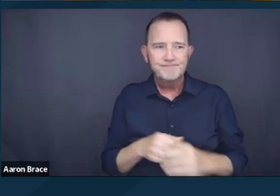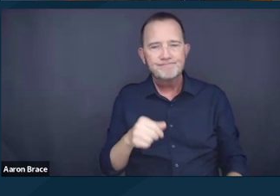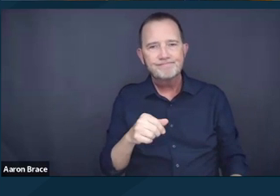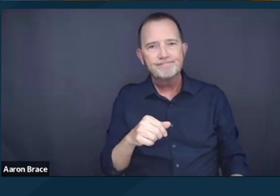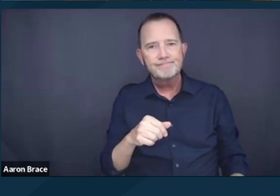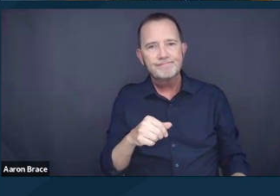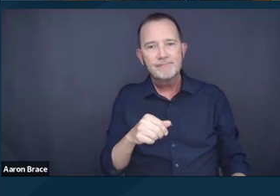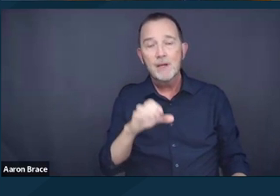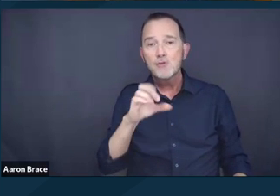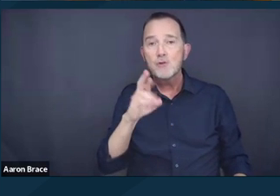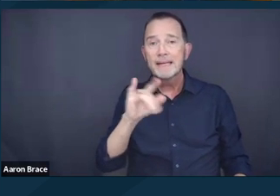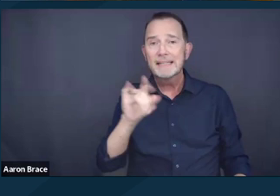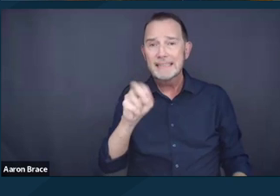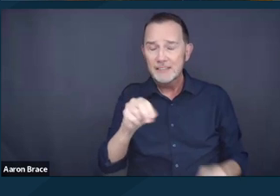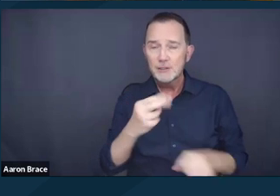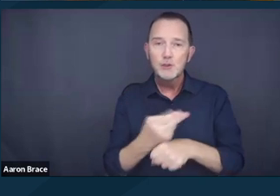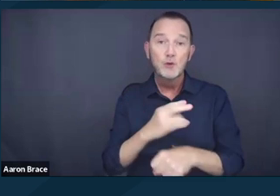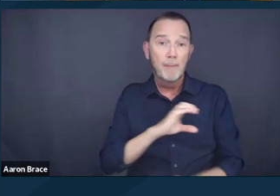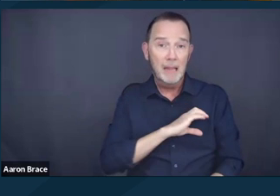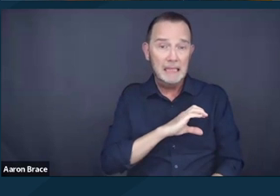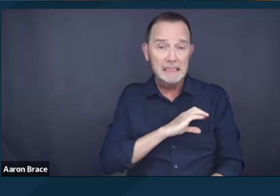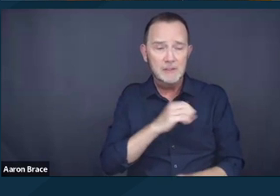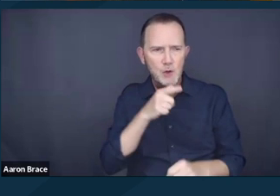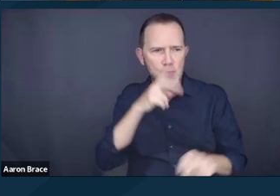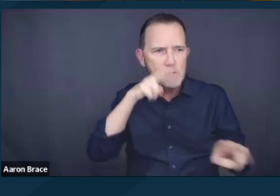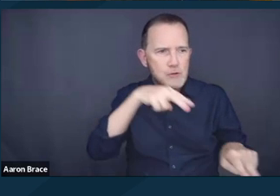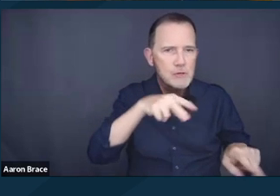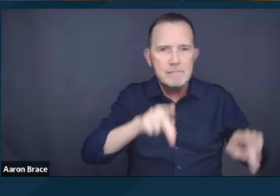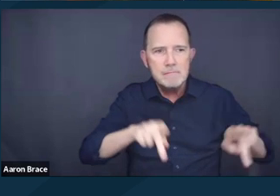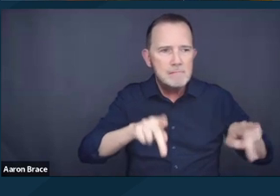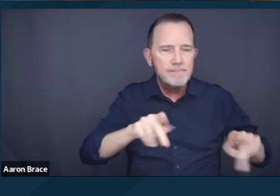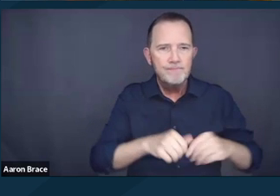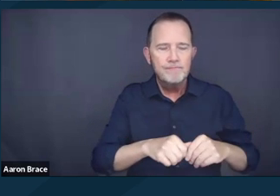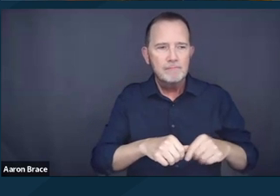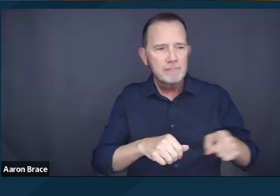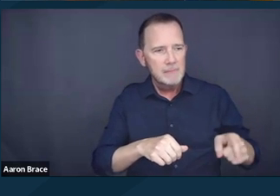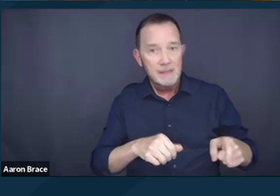That includes the policing of bodies, the forced removal of someone from their home,